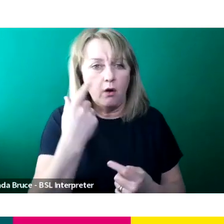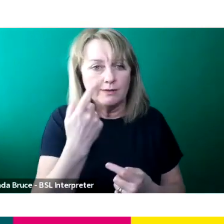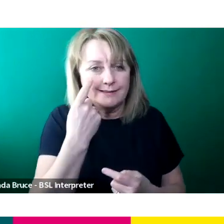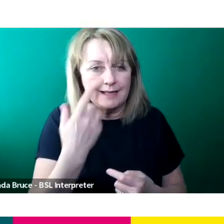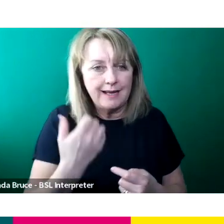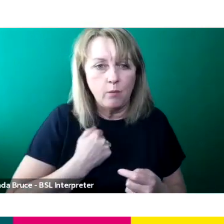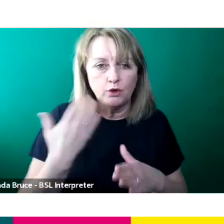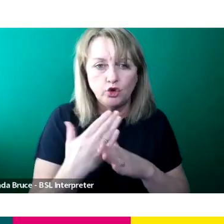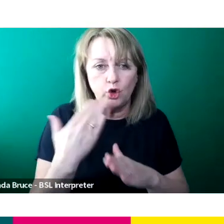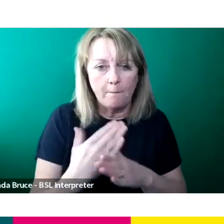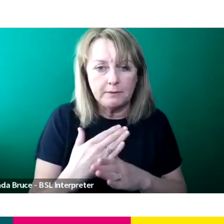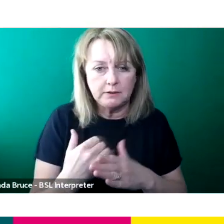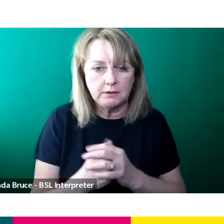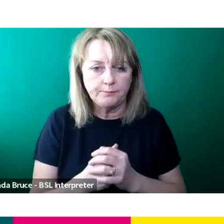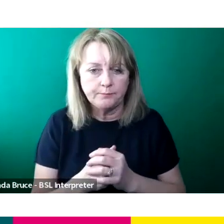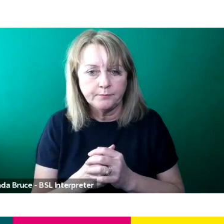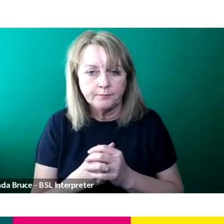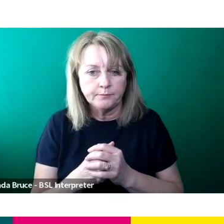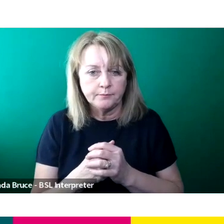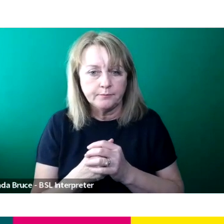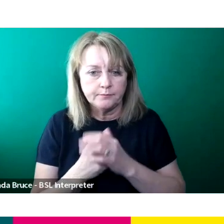I see it's over to you ladies. Thank you.